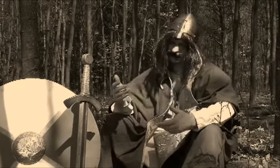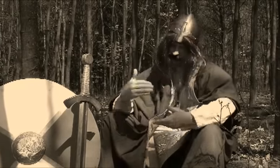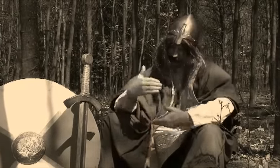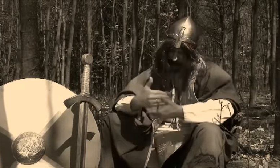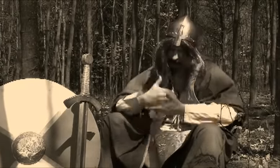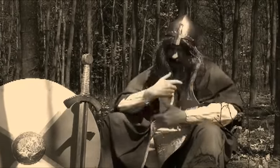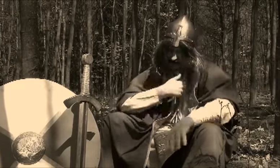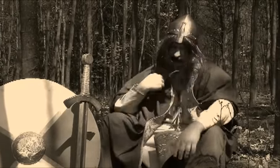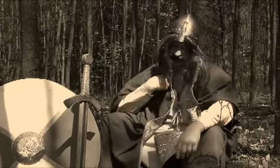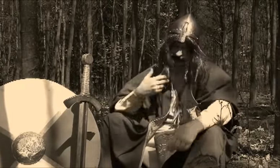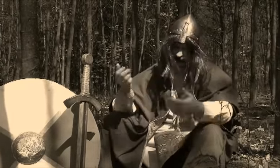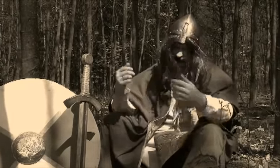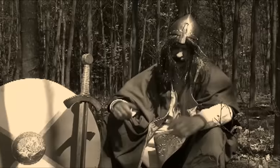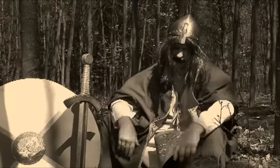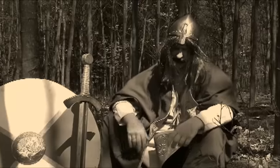Will they help us?